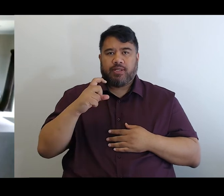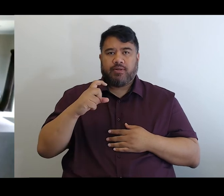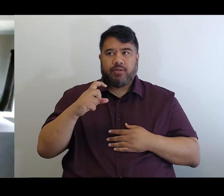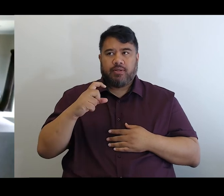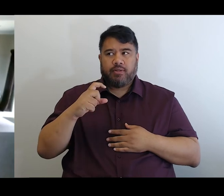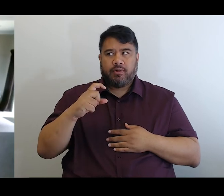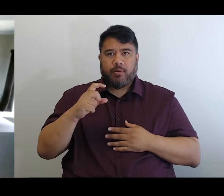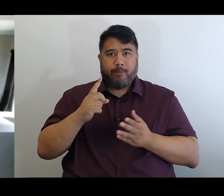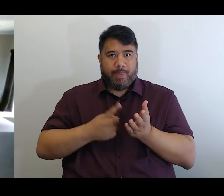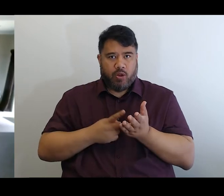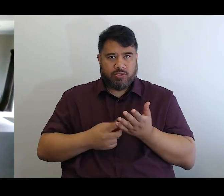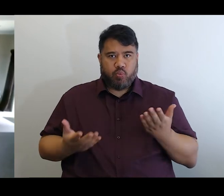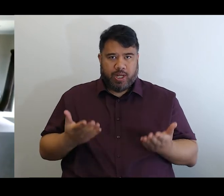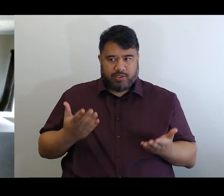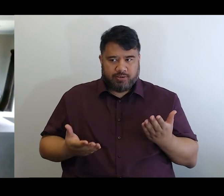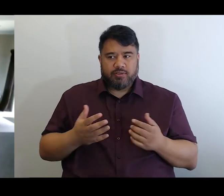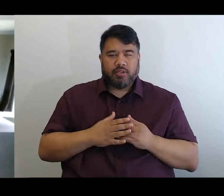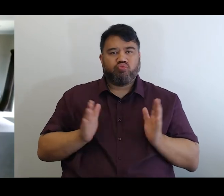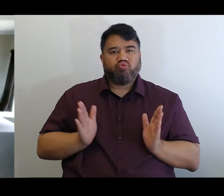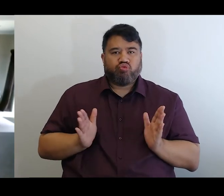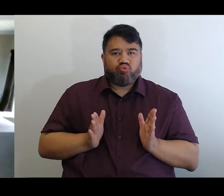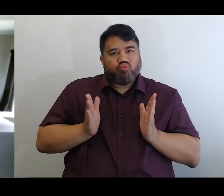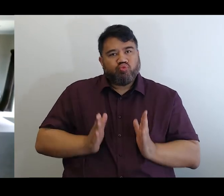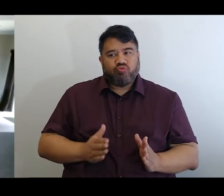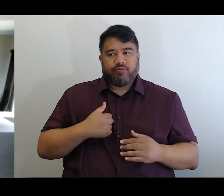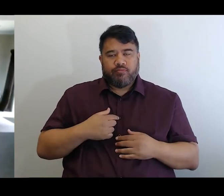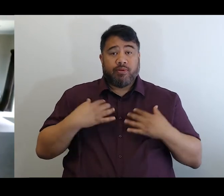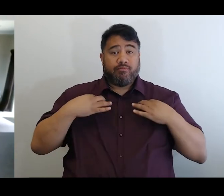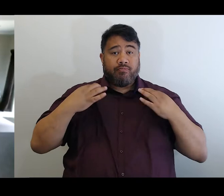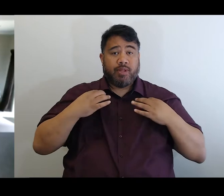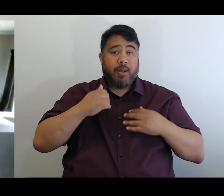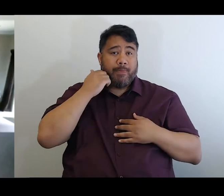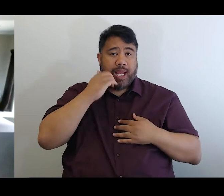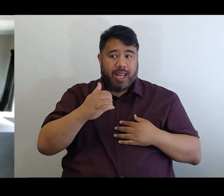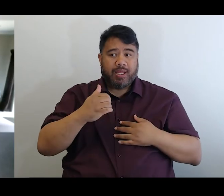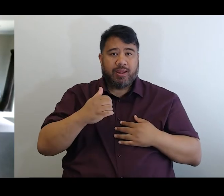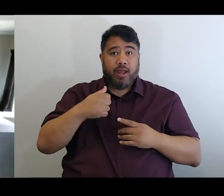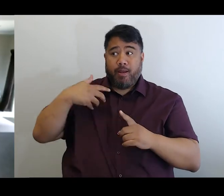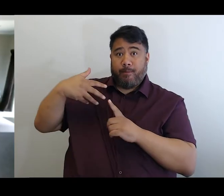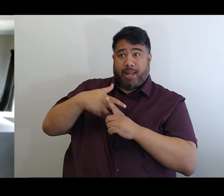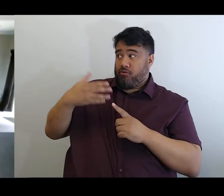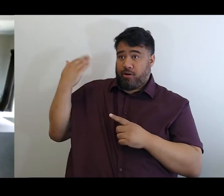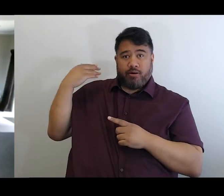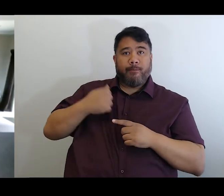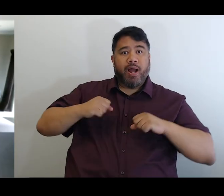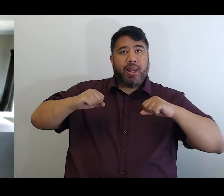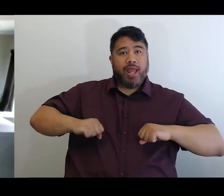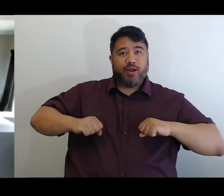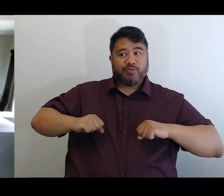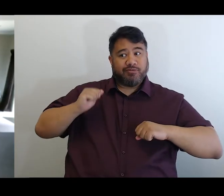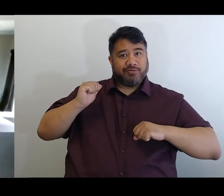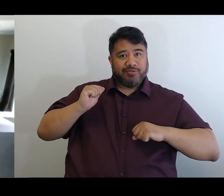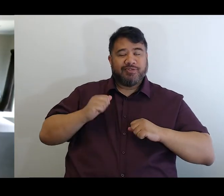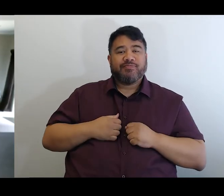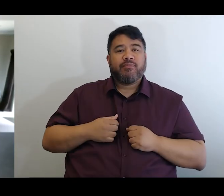And tonight, I'm wearing my black polo shirt sitting in my lounge here in Palmerston North, and welcoming you, all out here today.